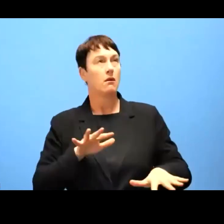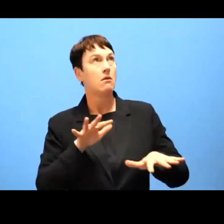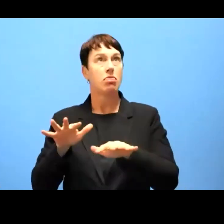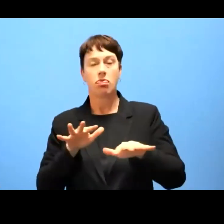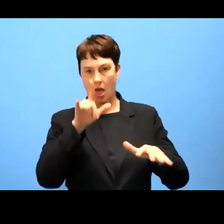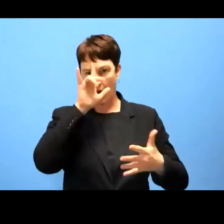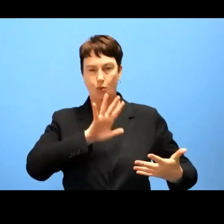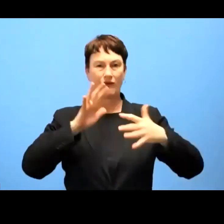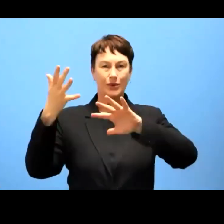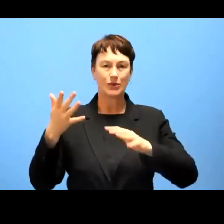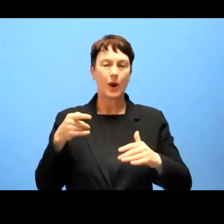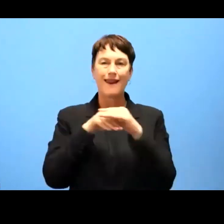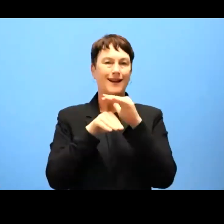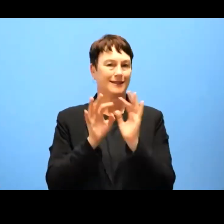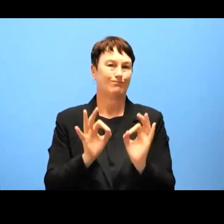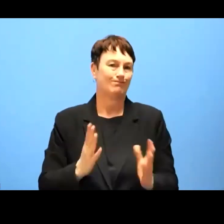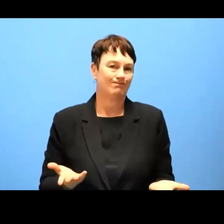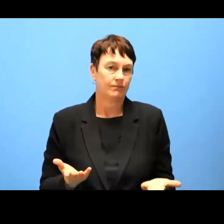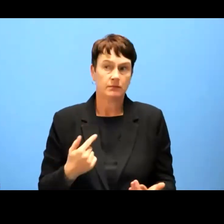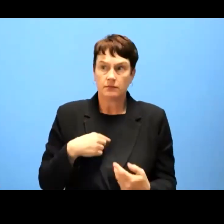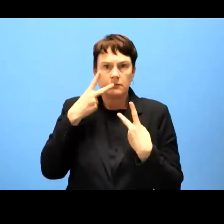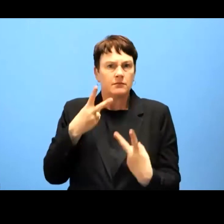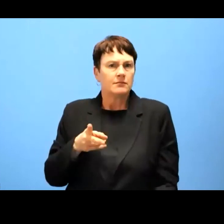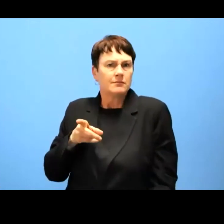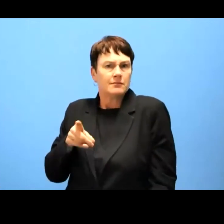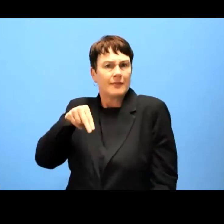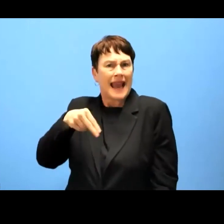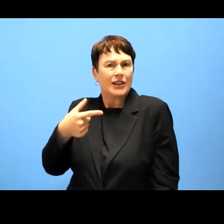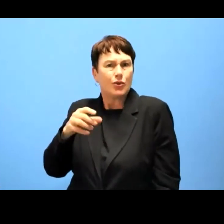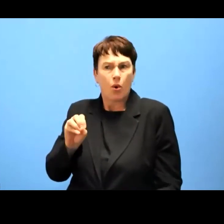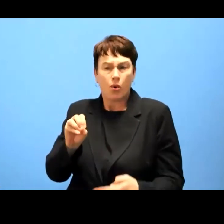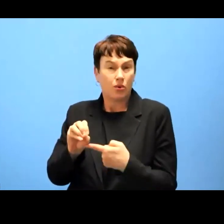about those NGOs providing essential services to all citizens, such as, for example, NGOs